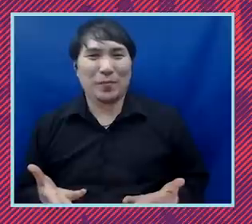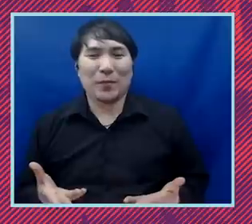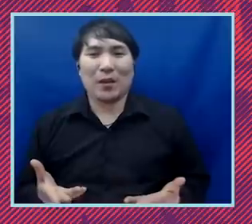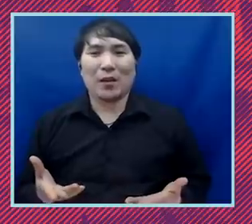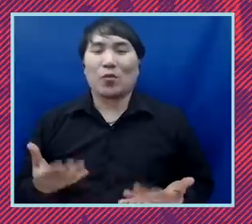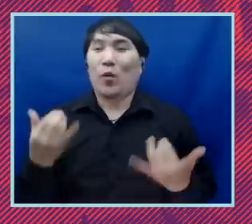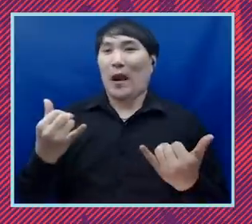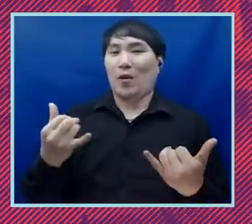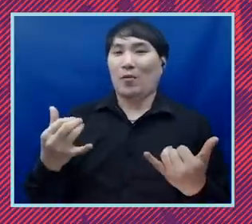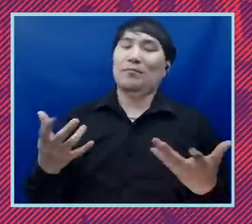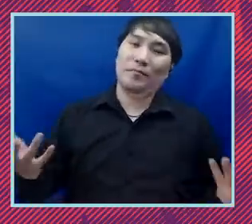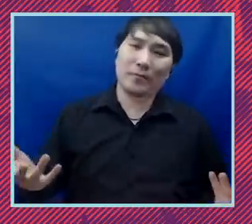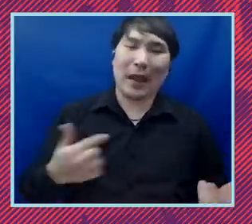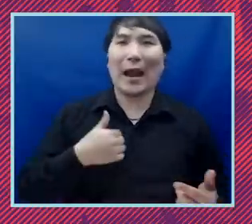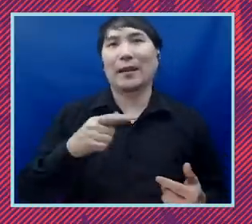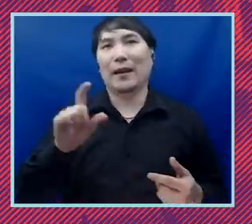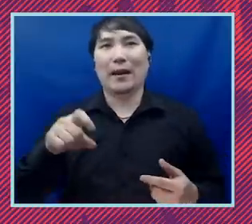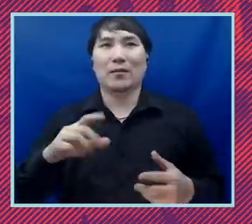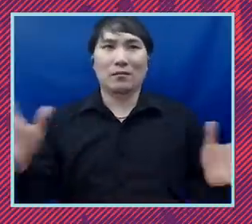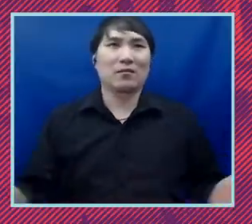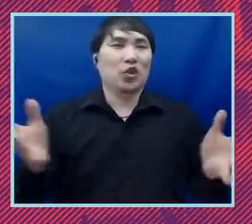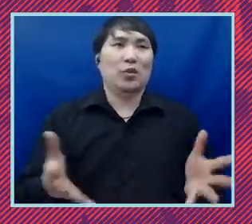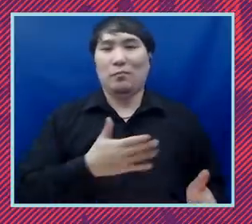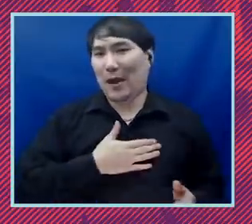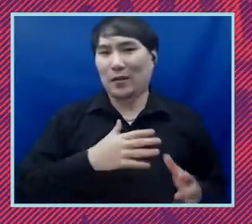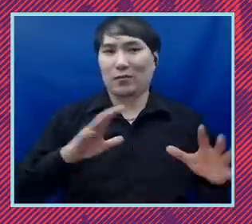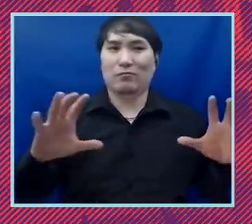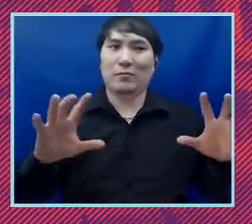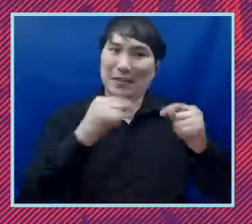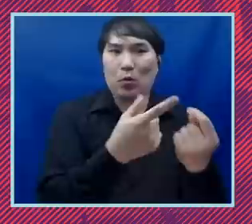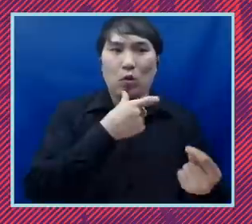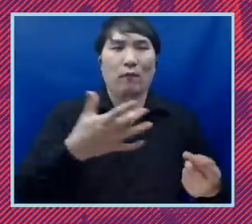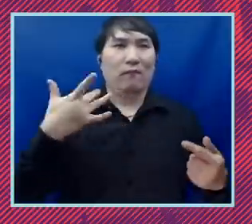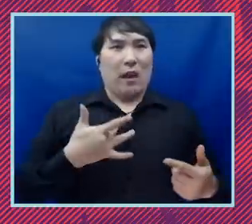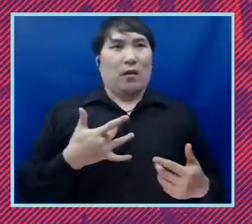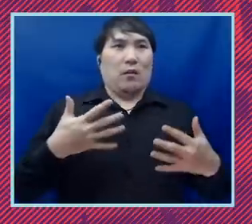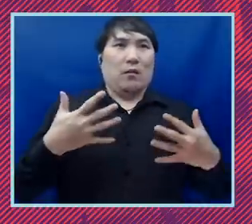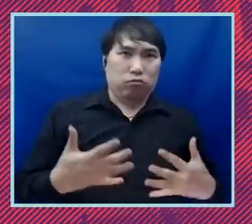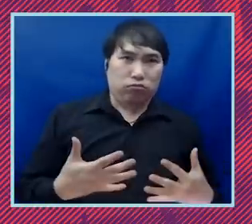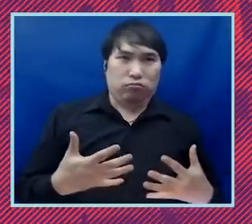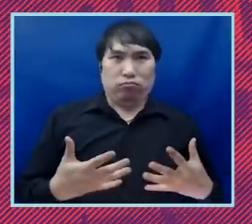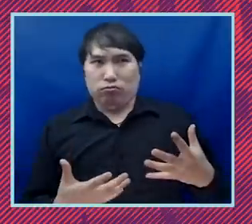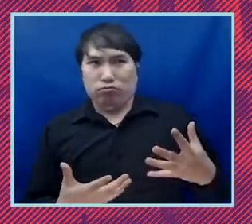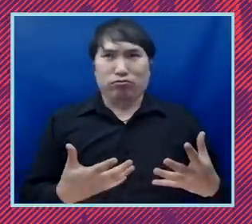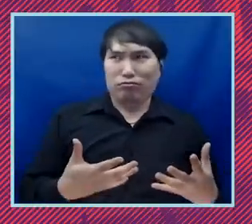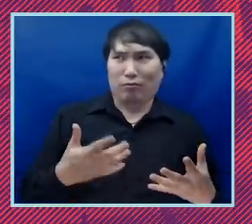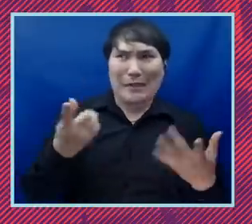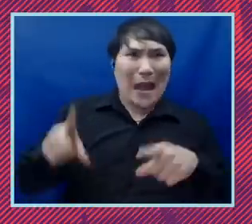i had to give a kind of like a pep talk to my troops who were really kind of dispirited on the kind of the tuesday night when it's just no one knew what the hell was going on